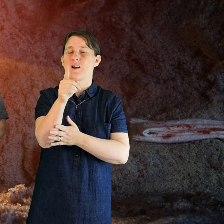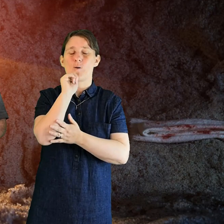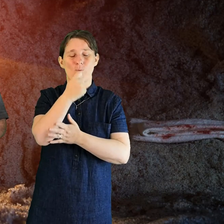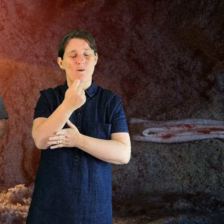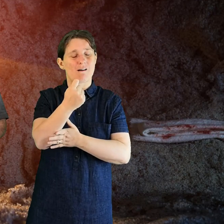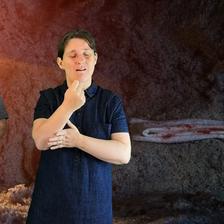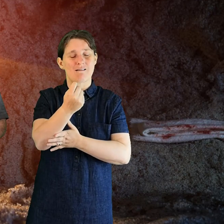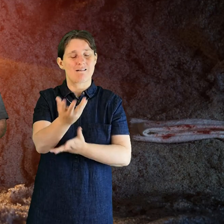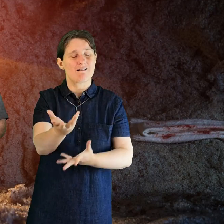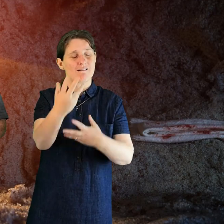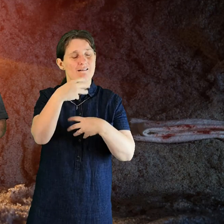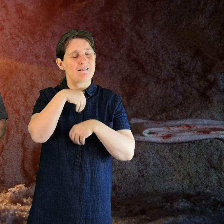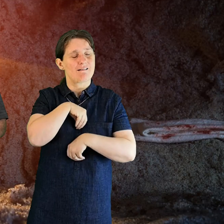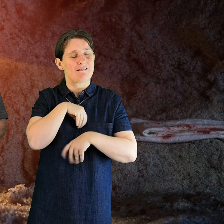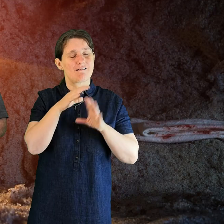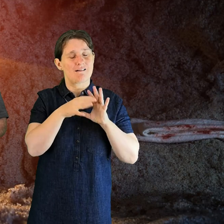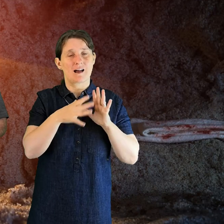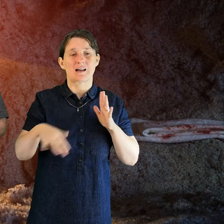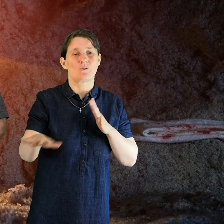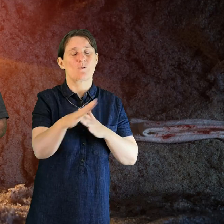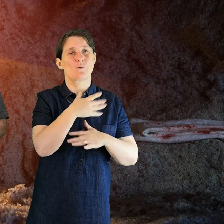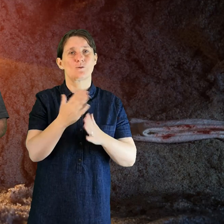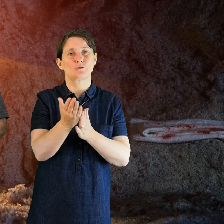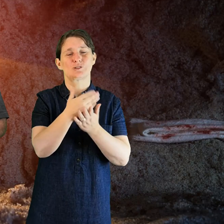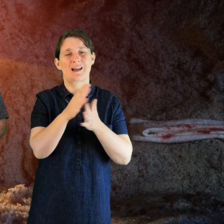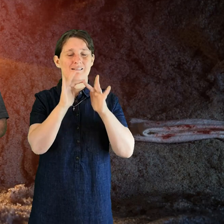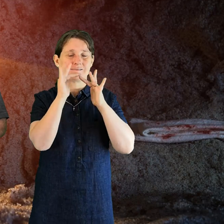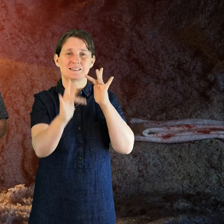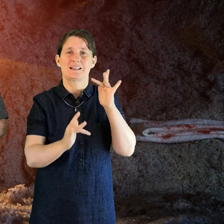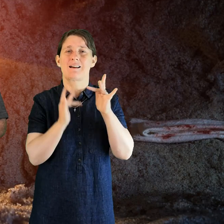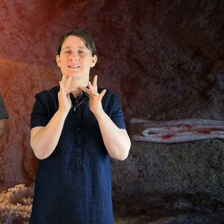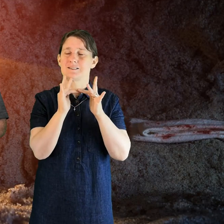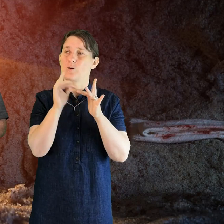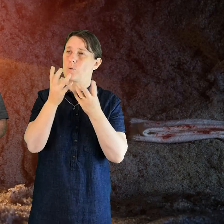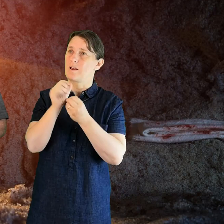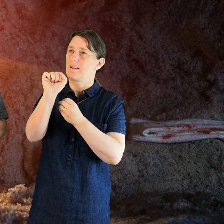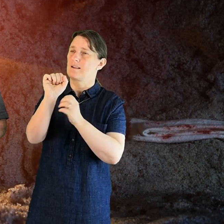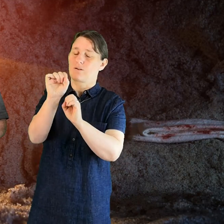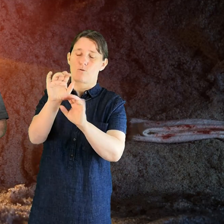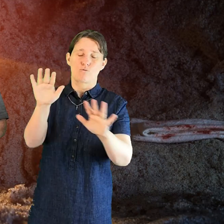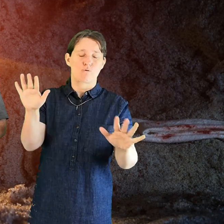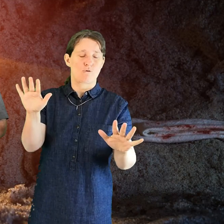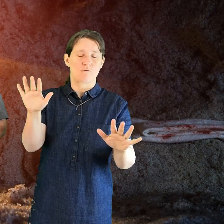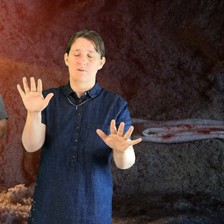with us on YouTube with the joy of his glorious and life-giving resurrection